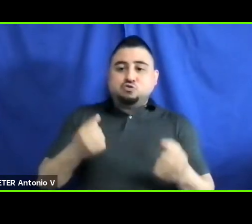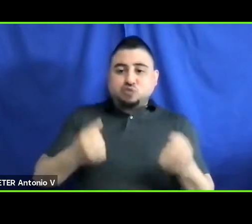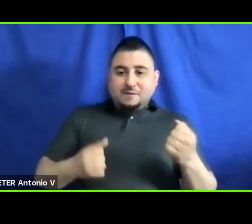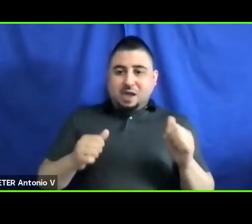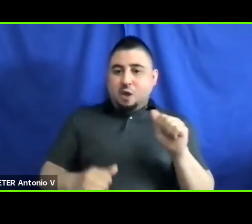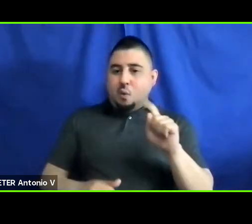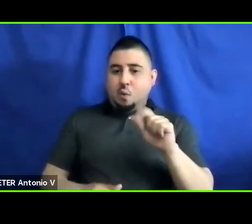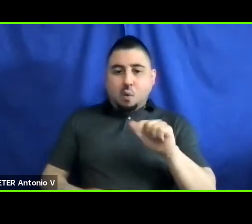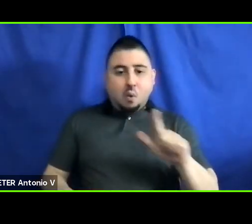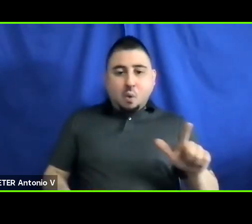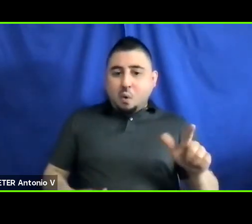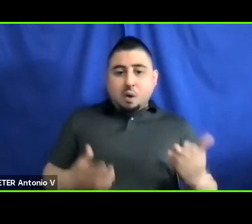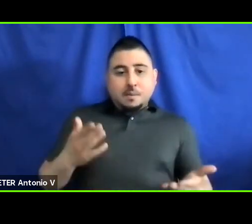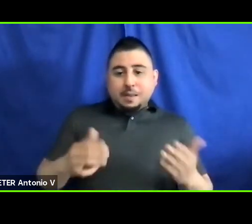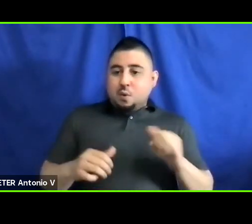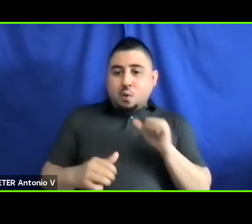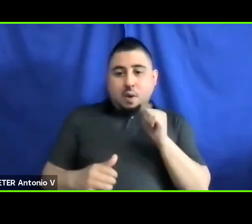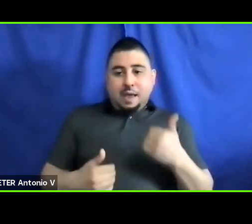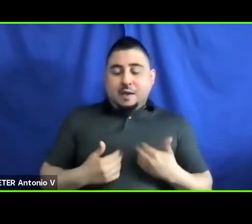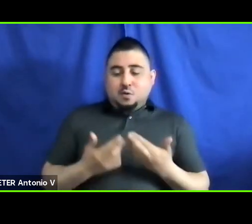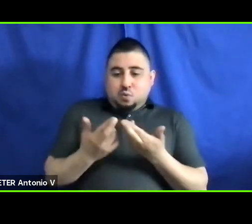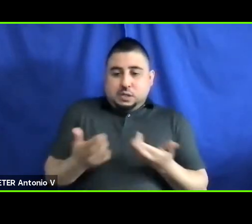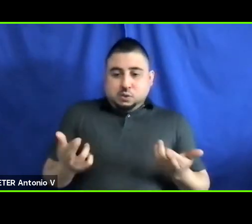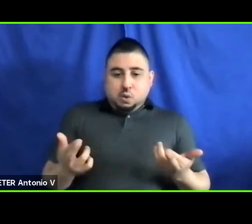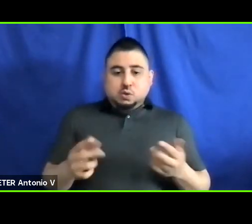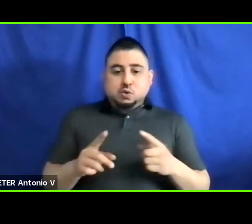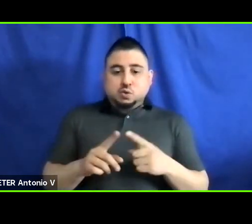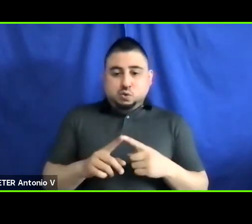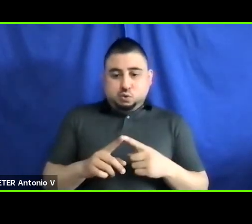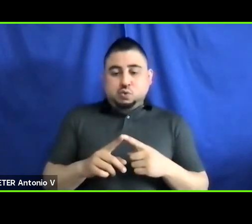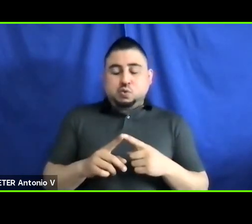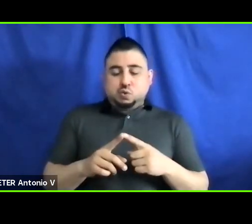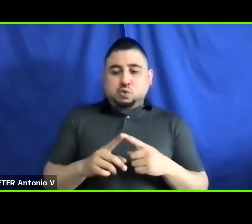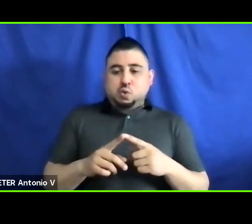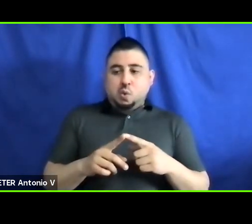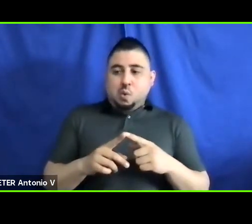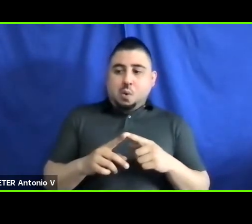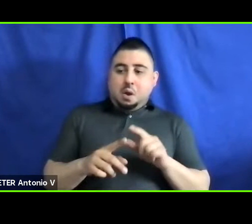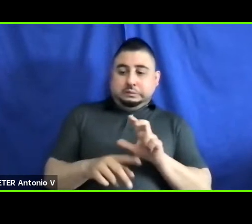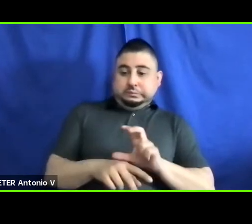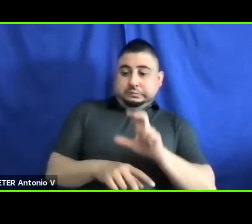may not have the resources to afford very expensive modifications. And when the majority